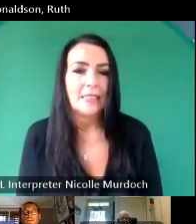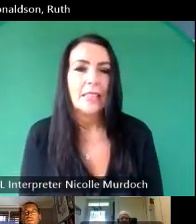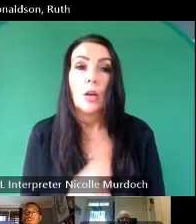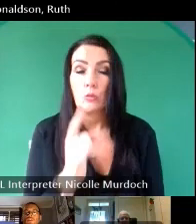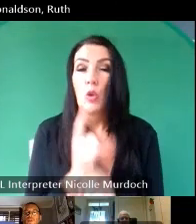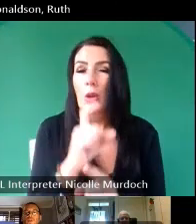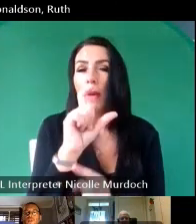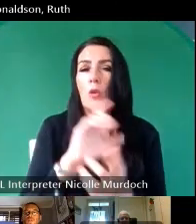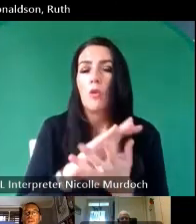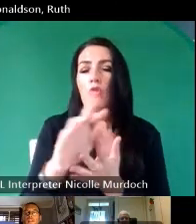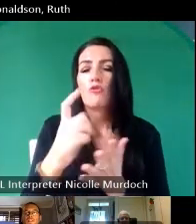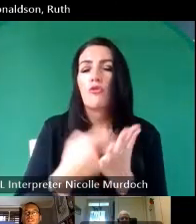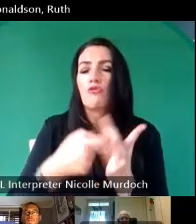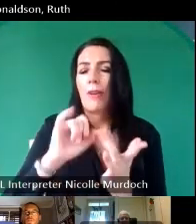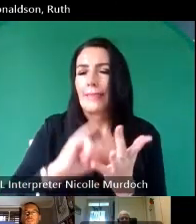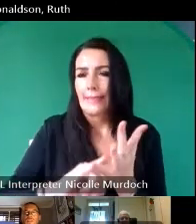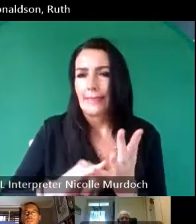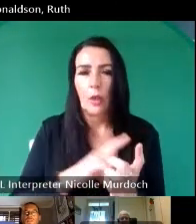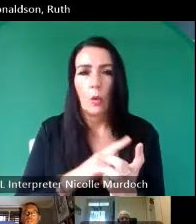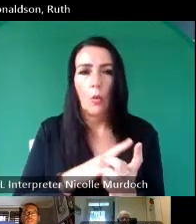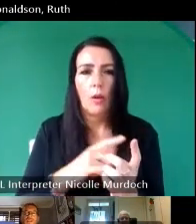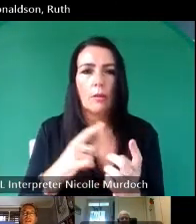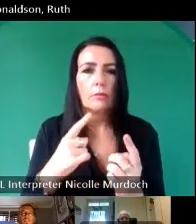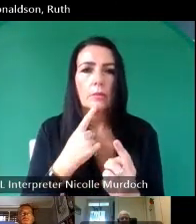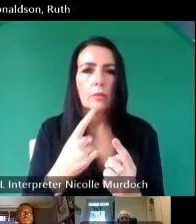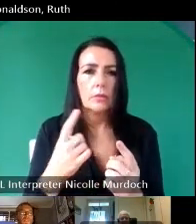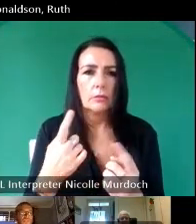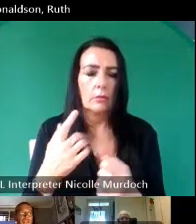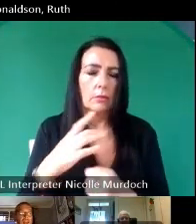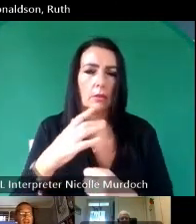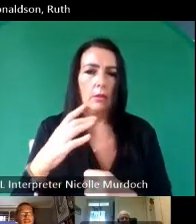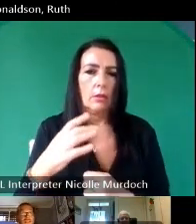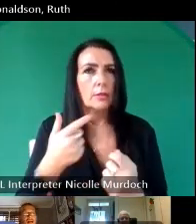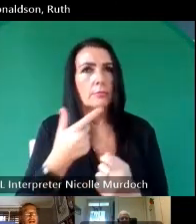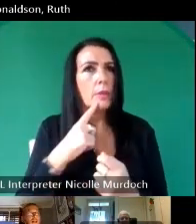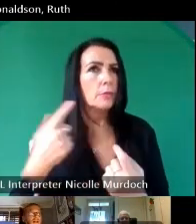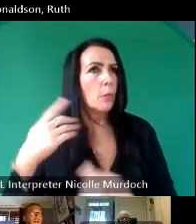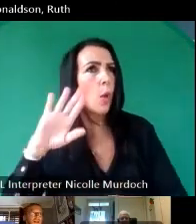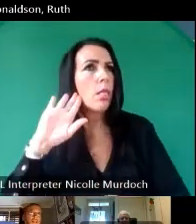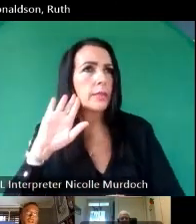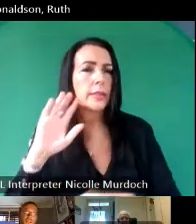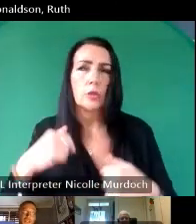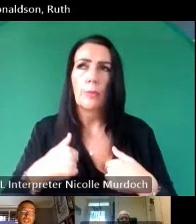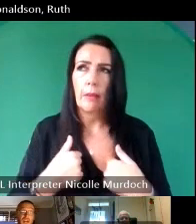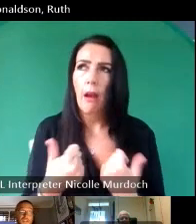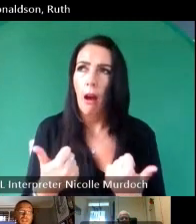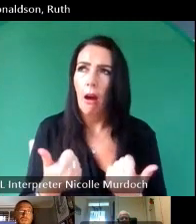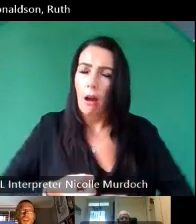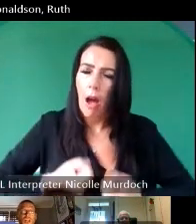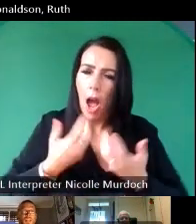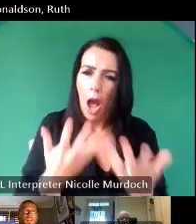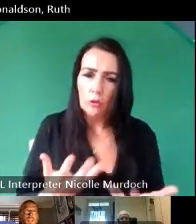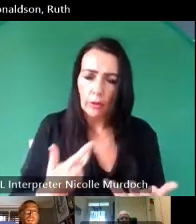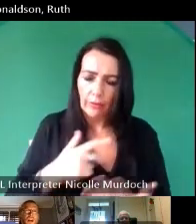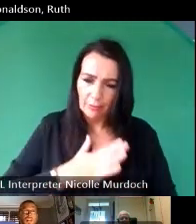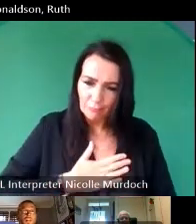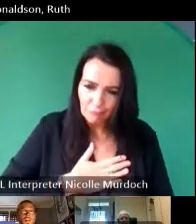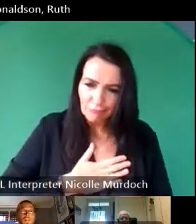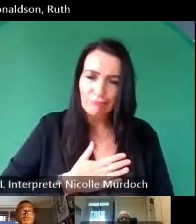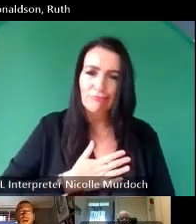he talked about finding those ears he finally had those ears and had that catharsis was unstuck so